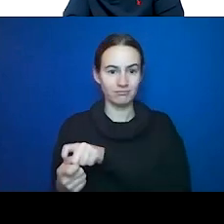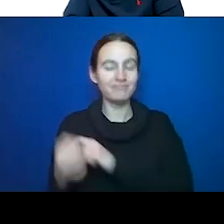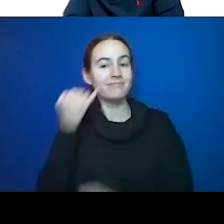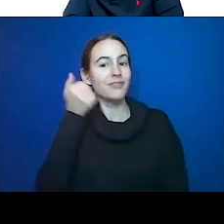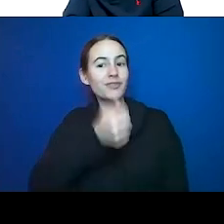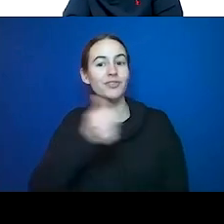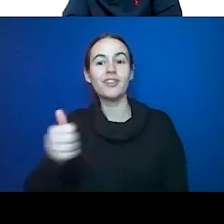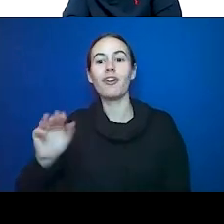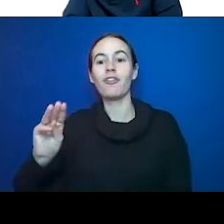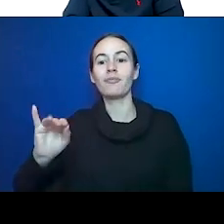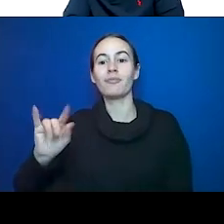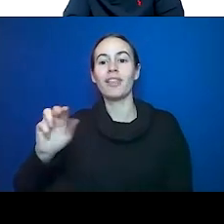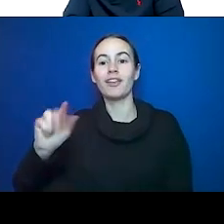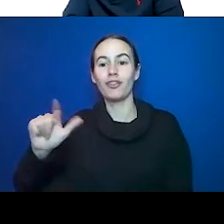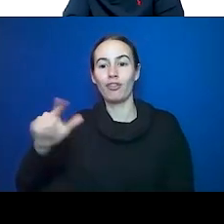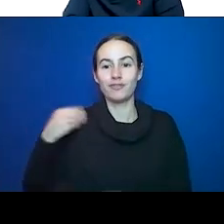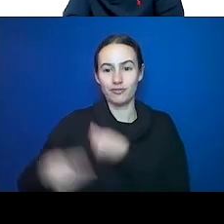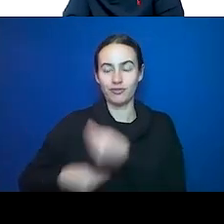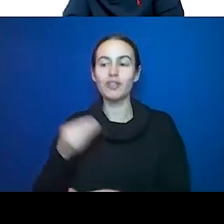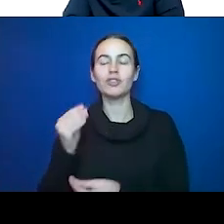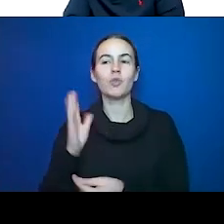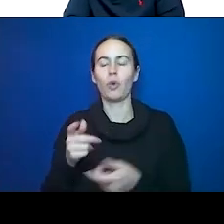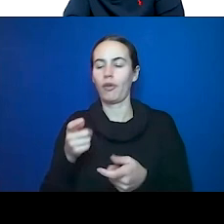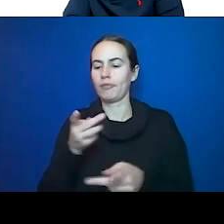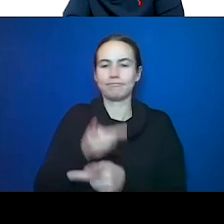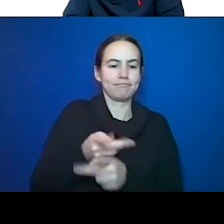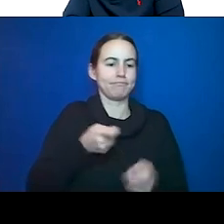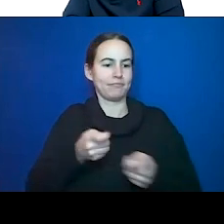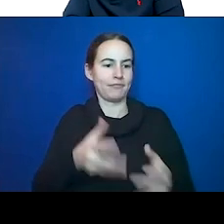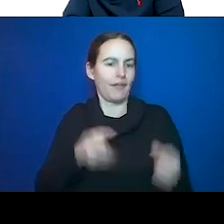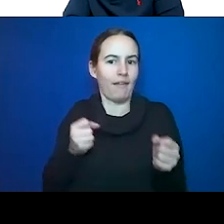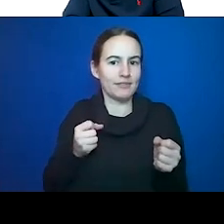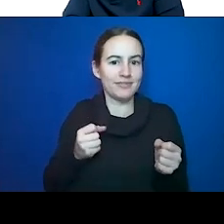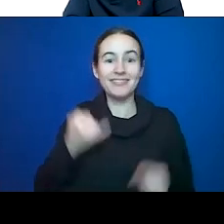hours, if you are in your '60s, it may return back to